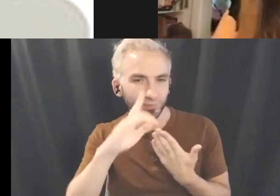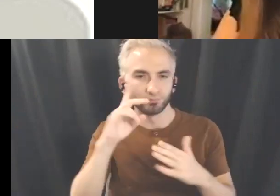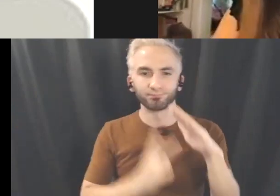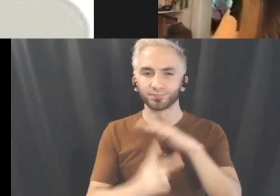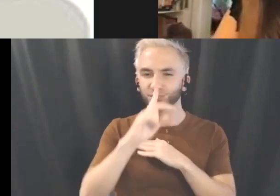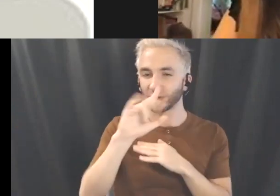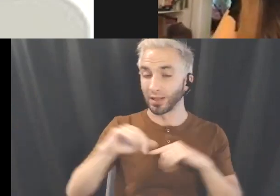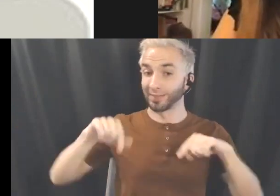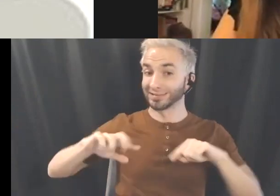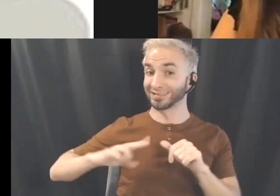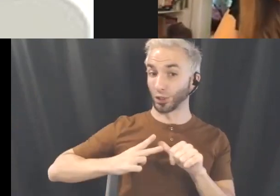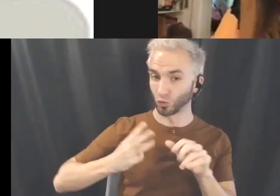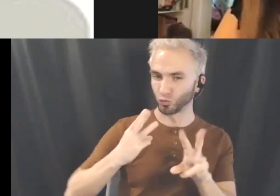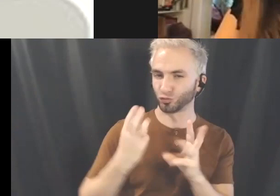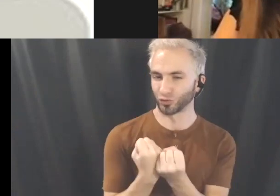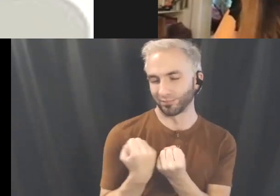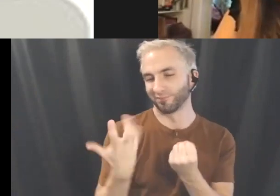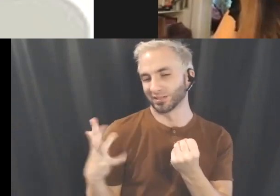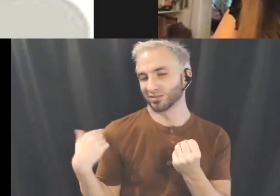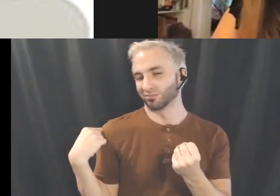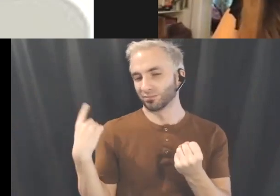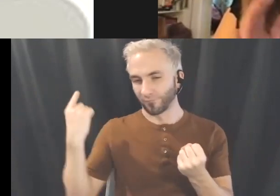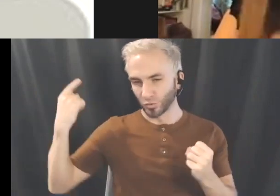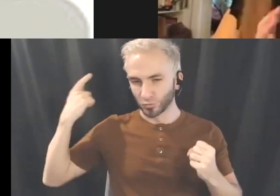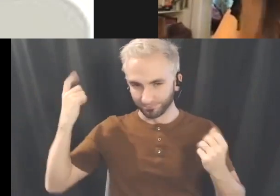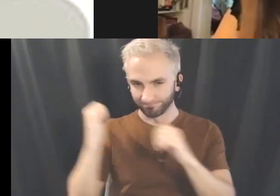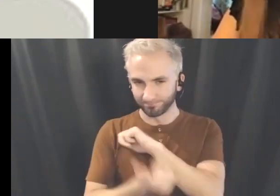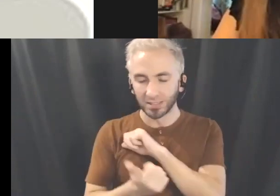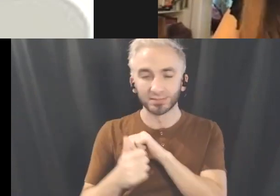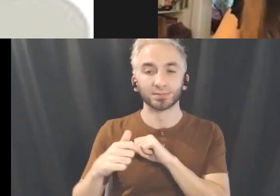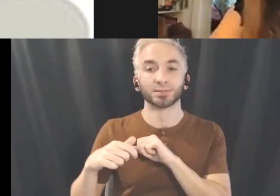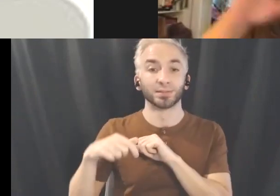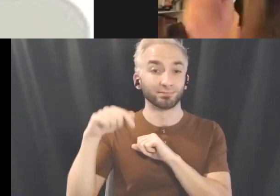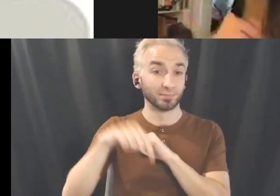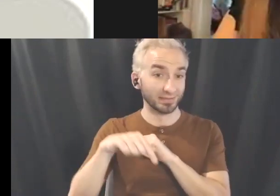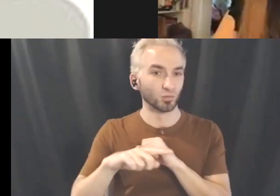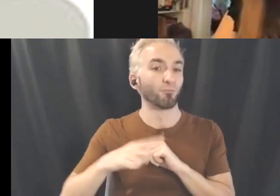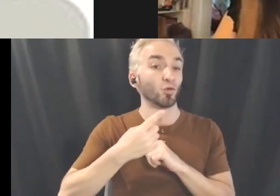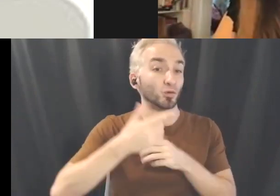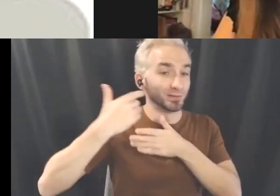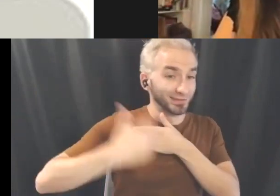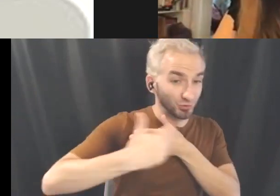Richen our producer has mentioned. This is just the first in a series. We'll have a different series of workshops